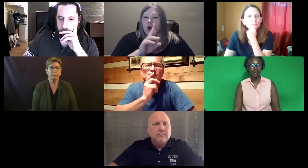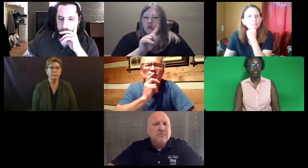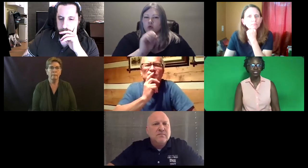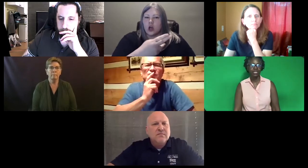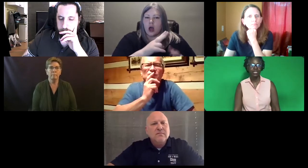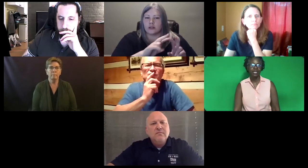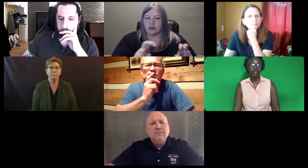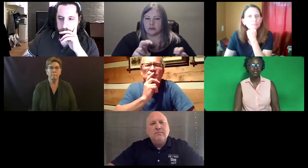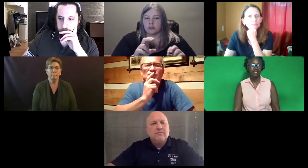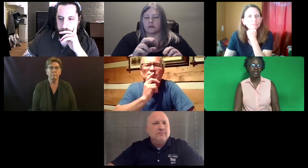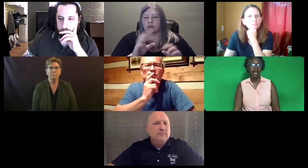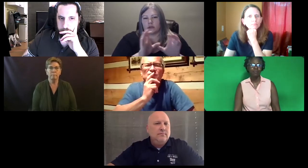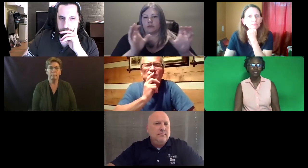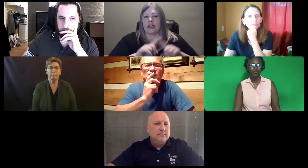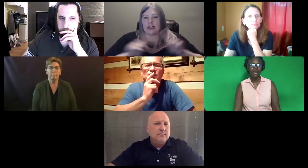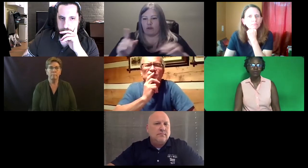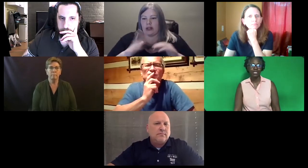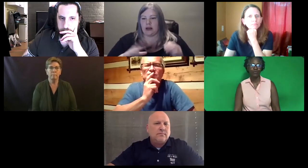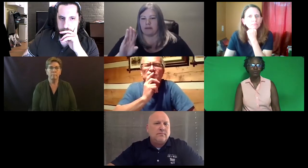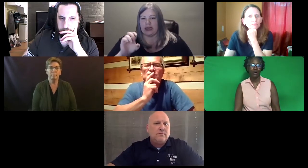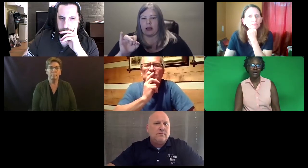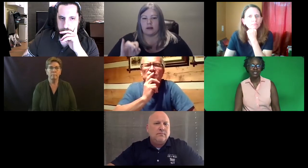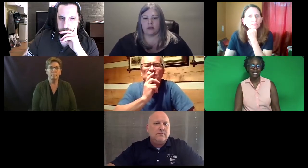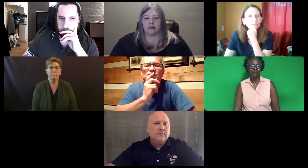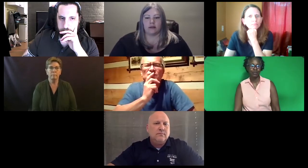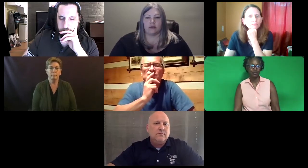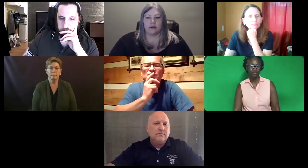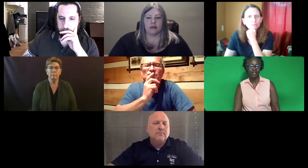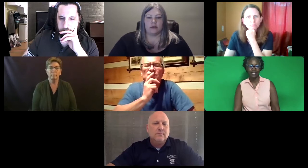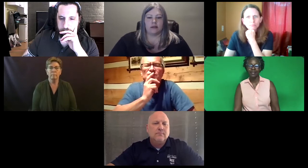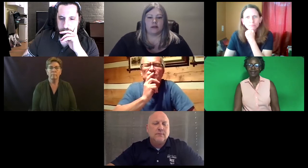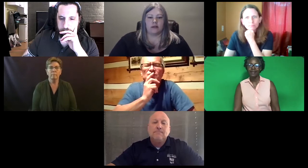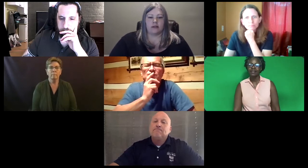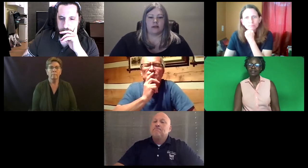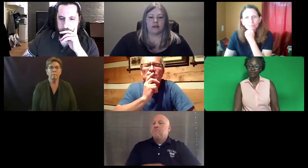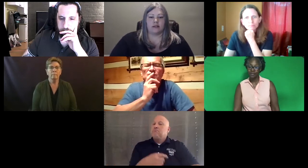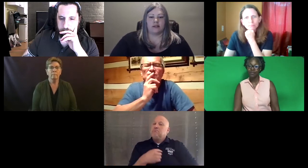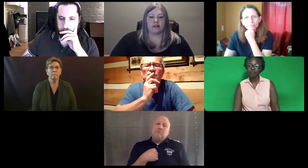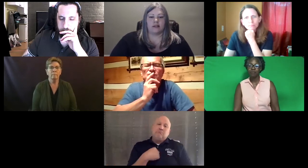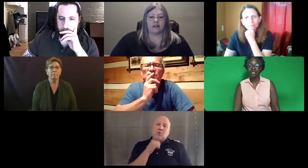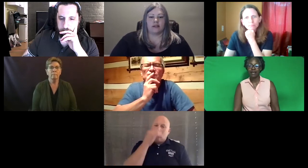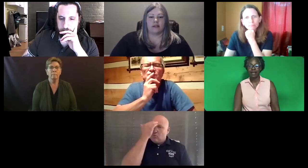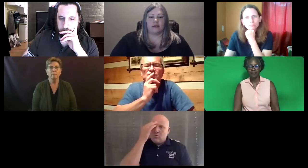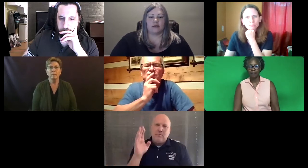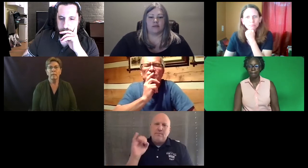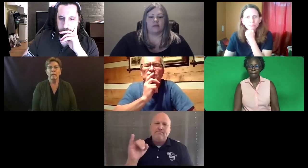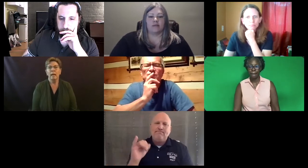And she's asking I am wondering how the Utah certificate is different from the BEI?